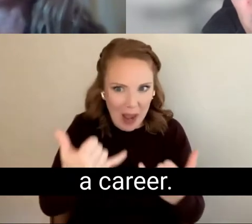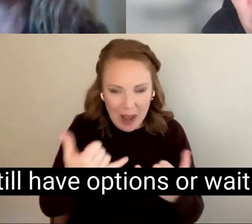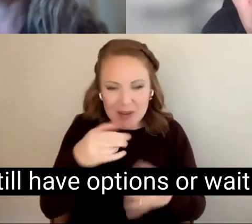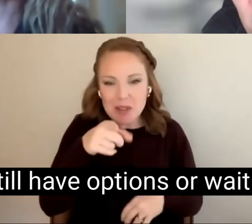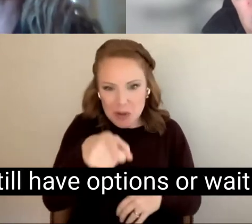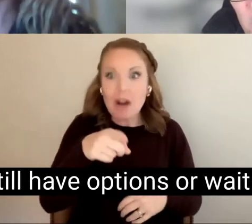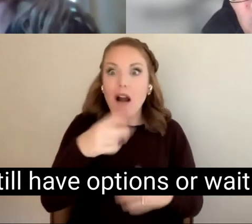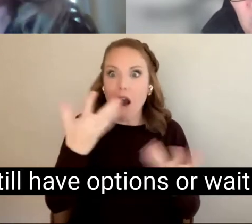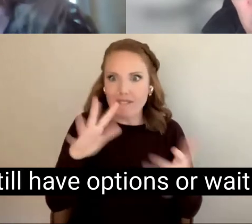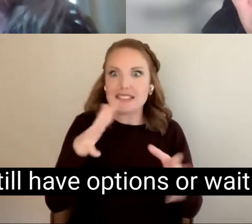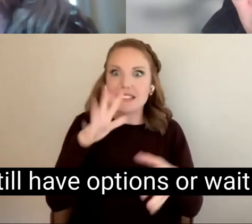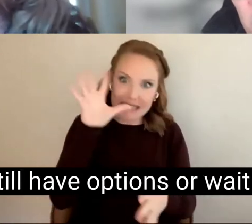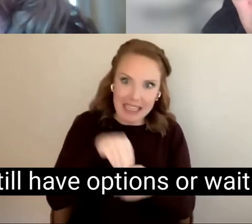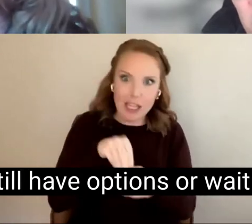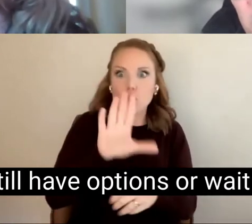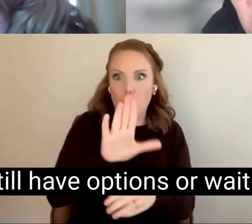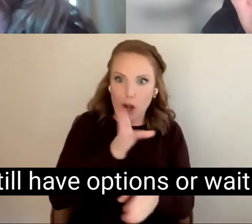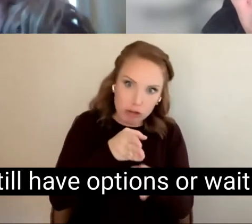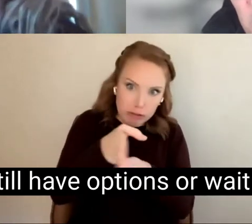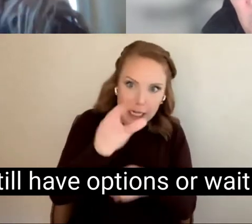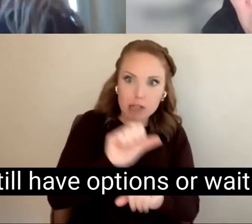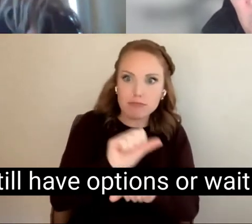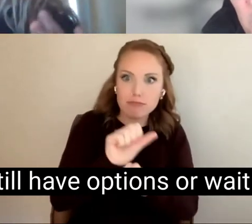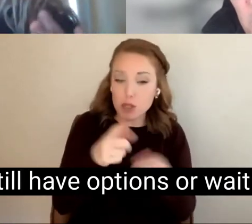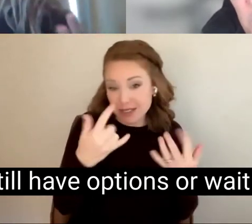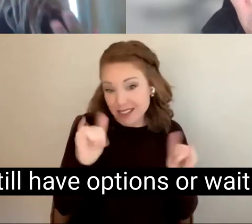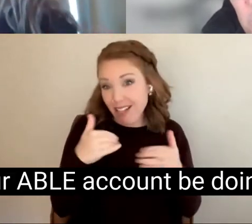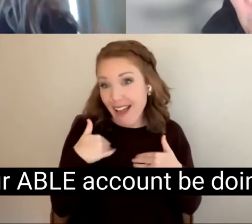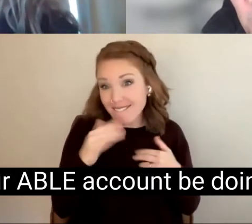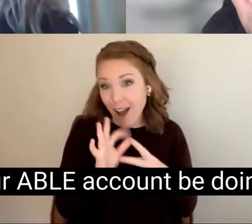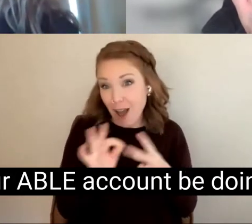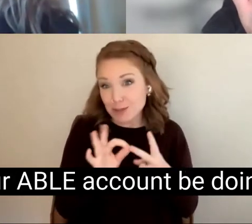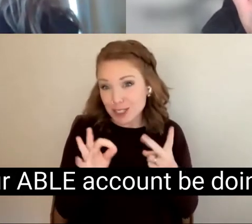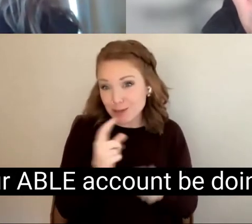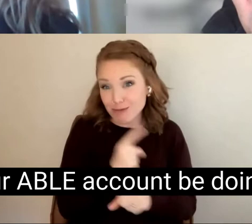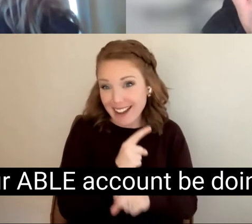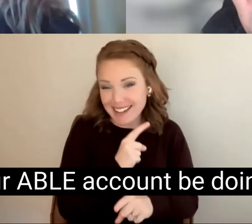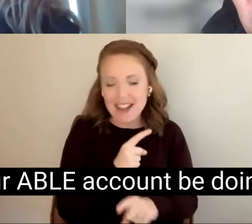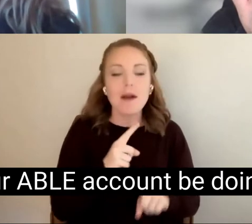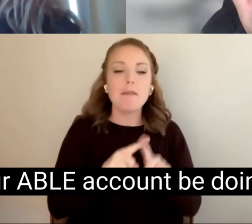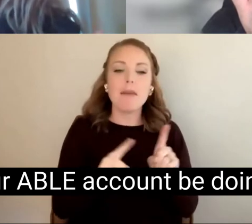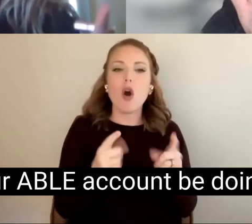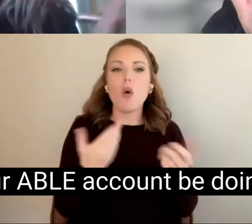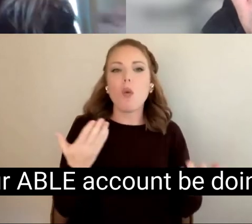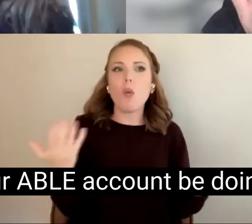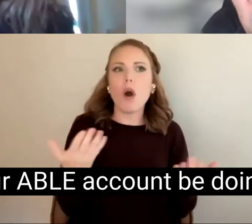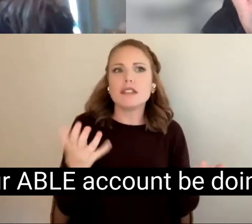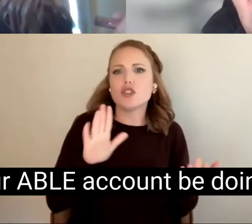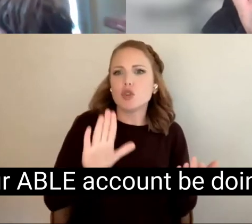But you still have options or wait and what might your ABLE account be doing or have